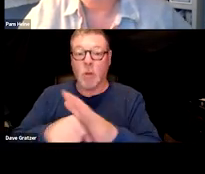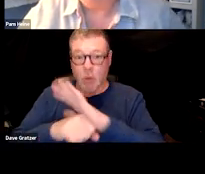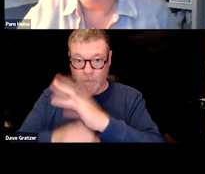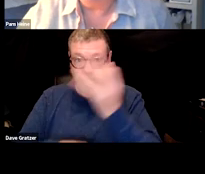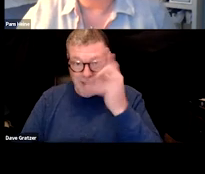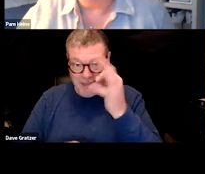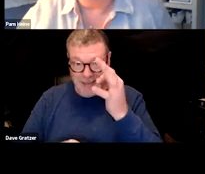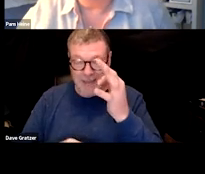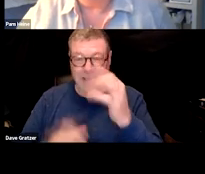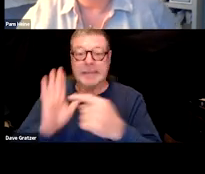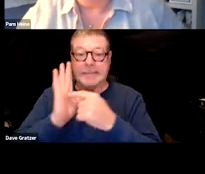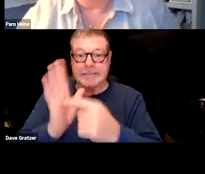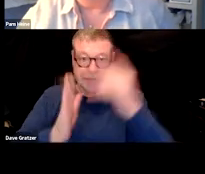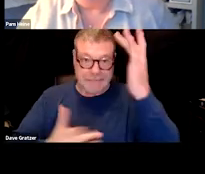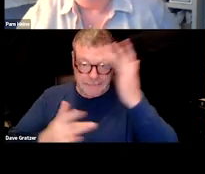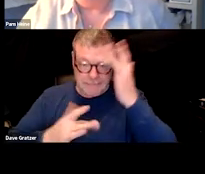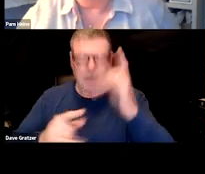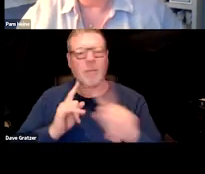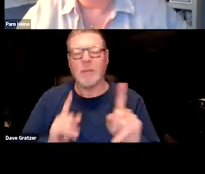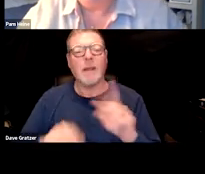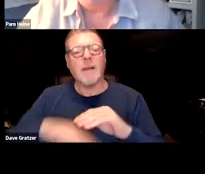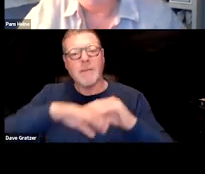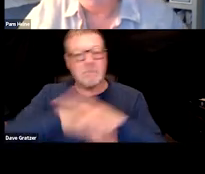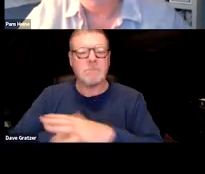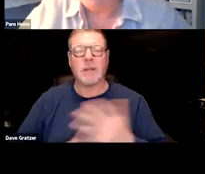but it's affecting their respiratory system